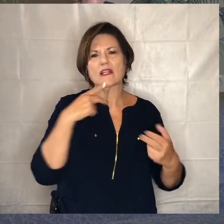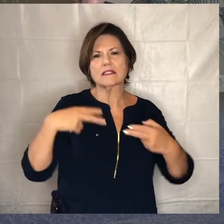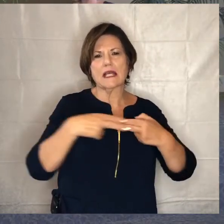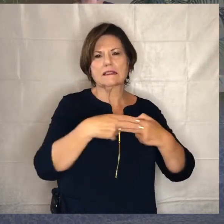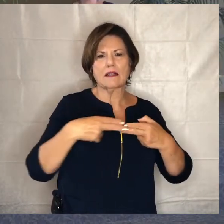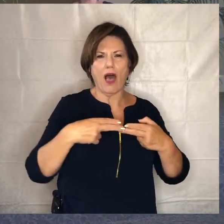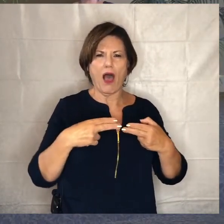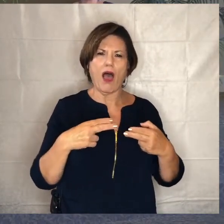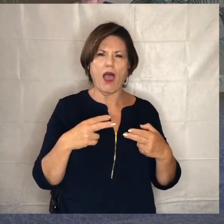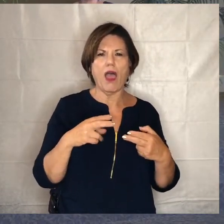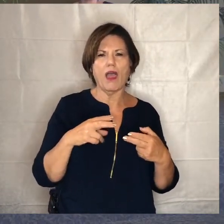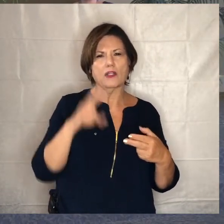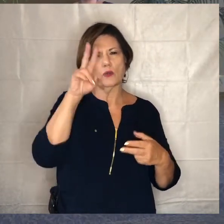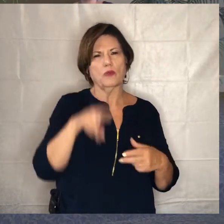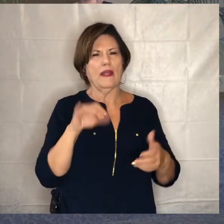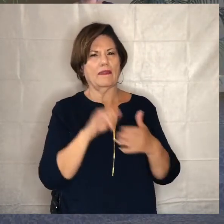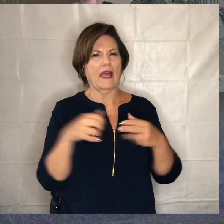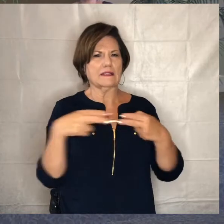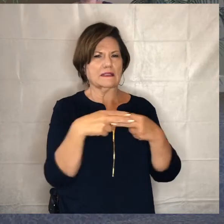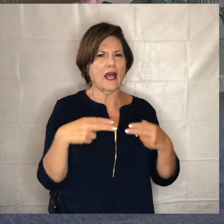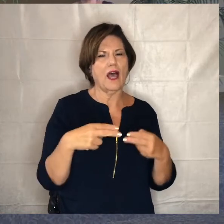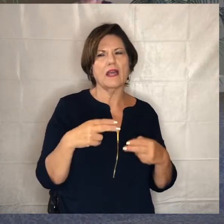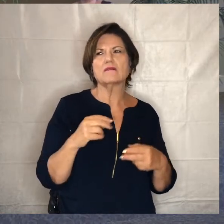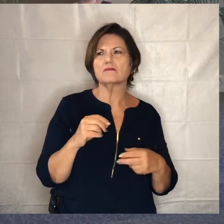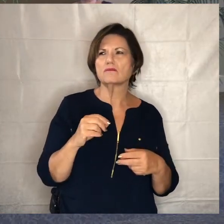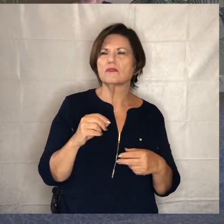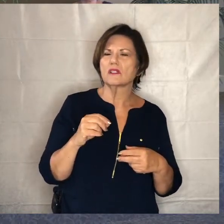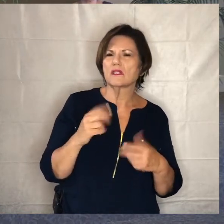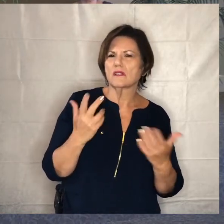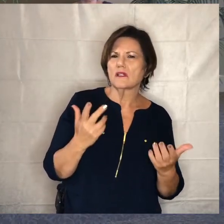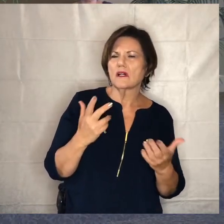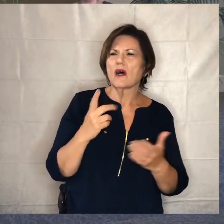what it means to you to leverage all for the kingdom and